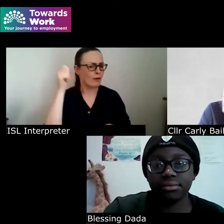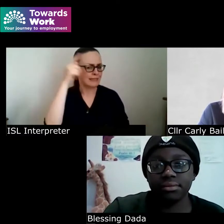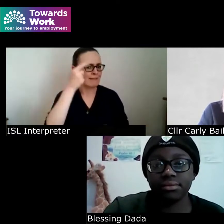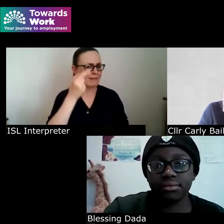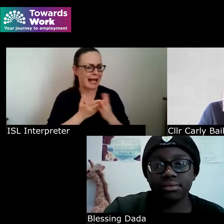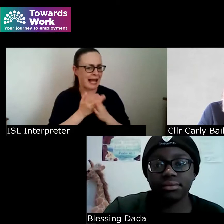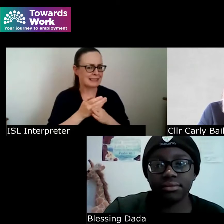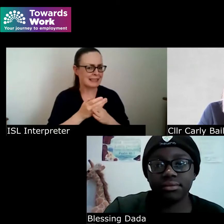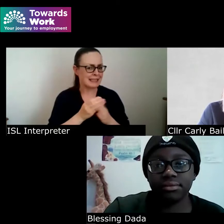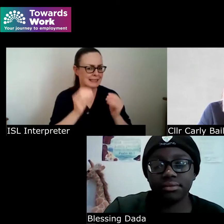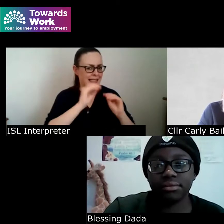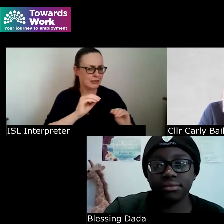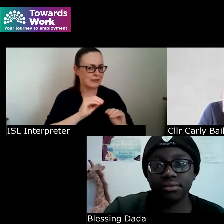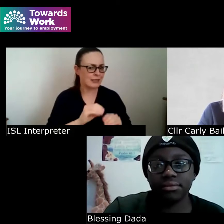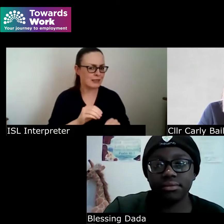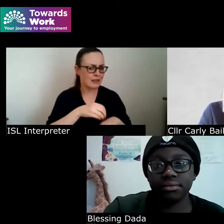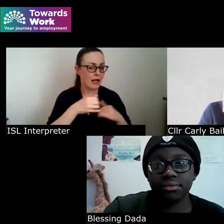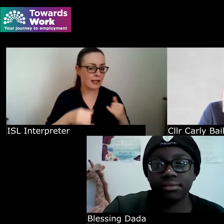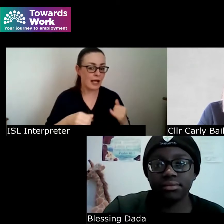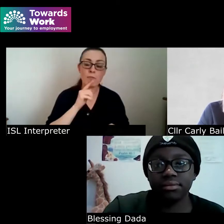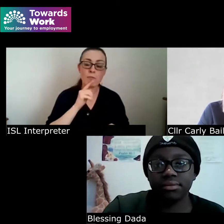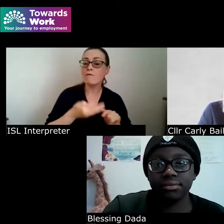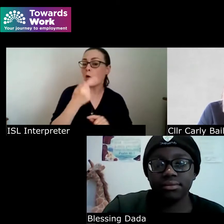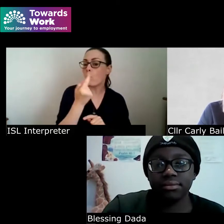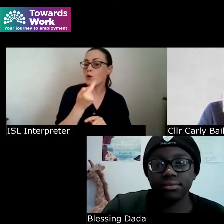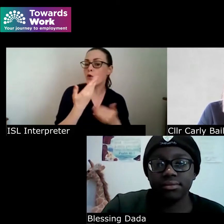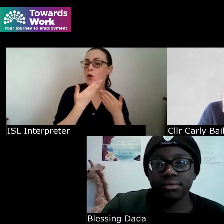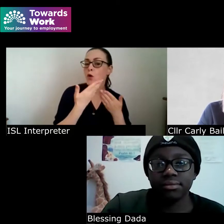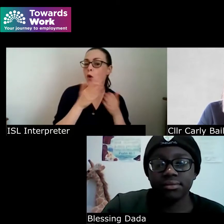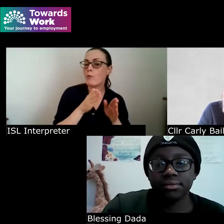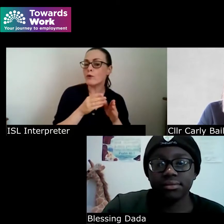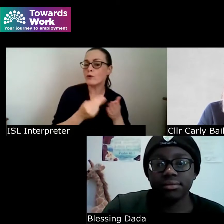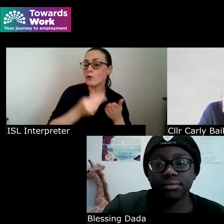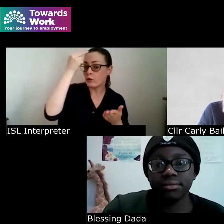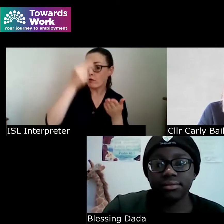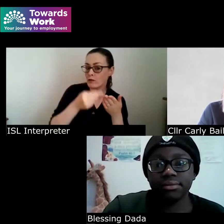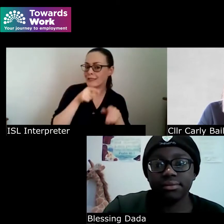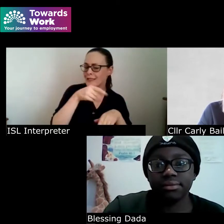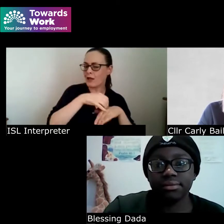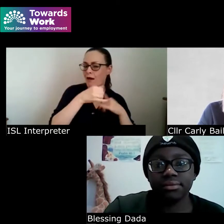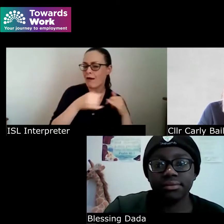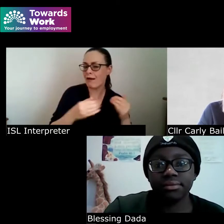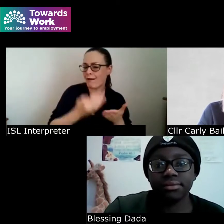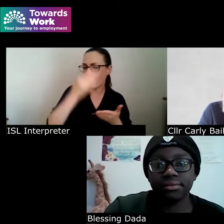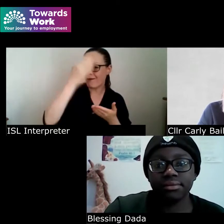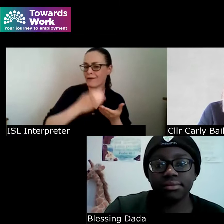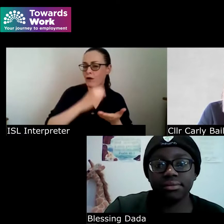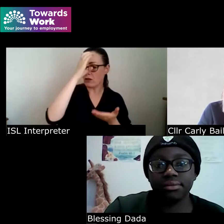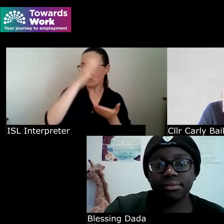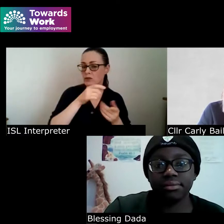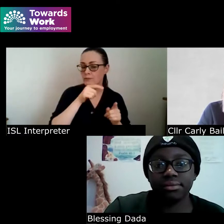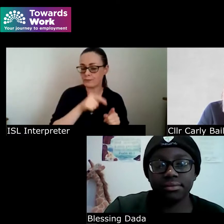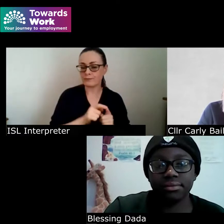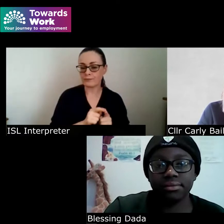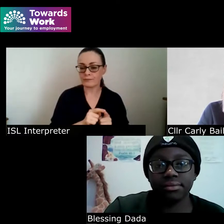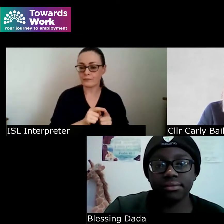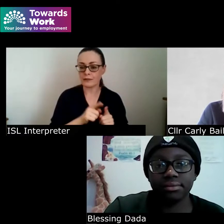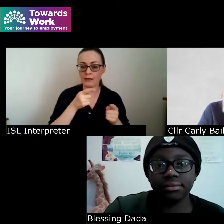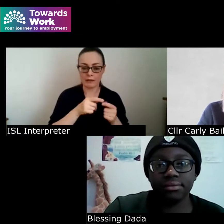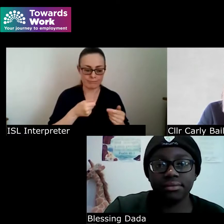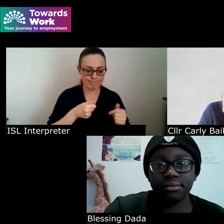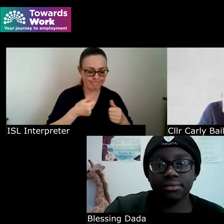the open university which was an online learning college which led me to getting my business degree